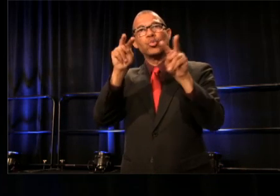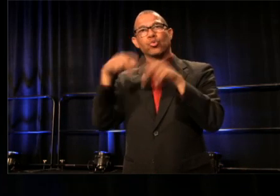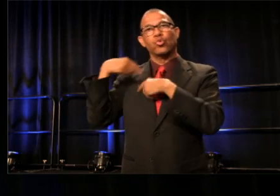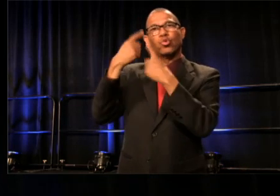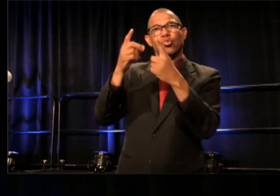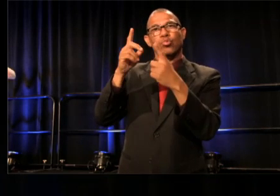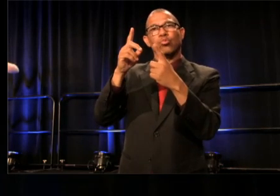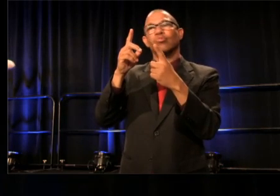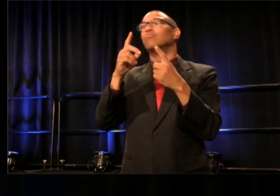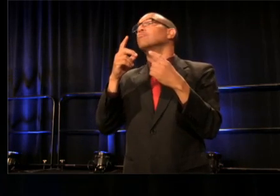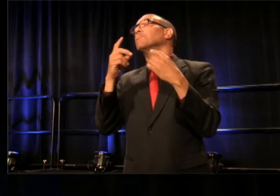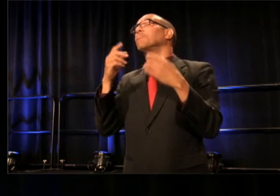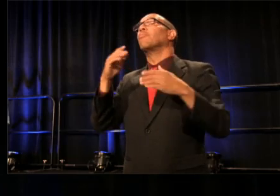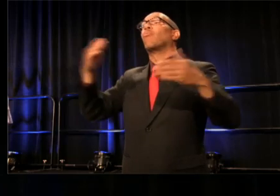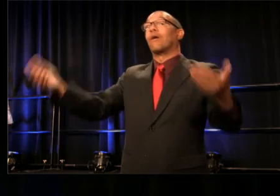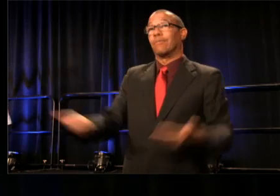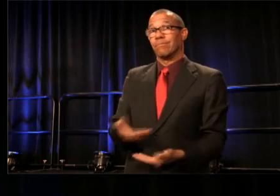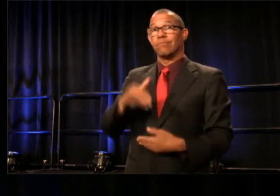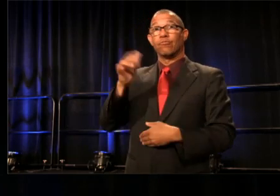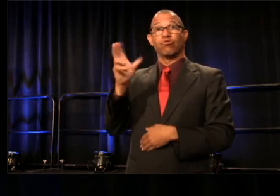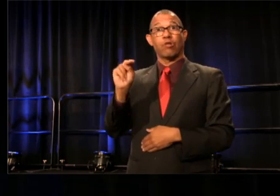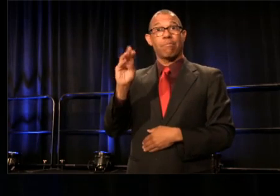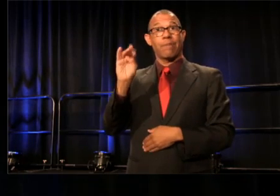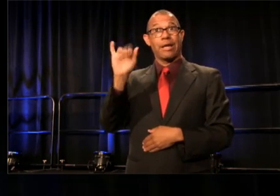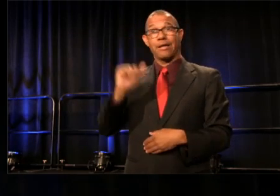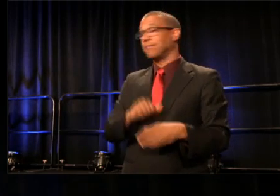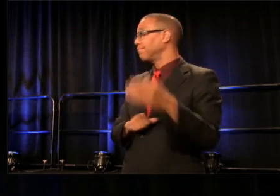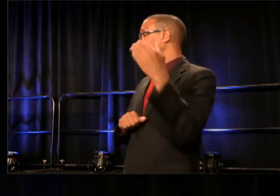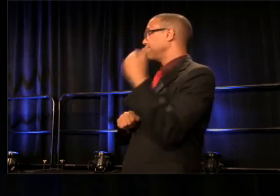John Maeda to the stage. (audience claps)